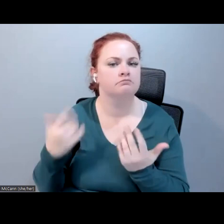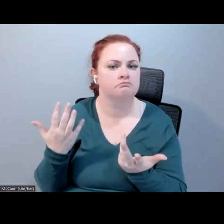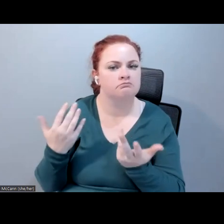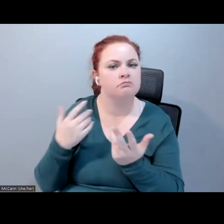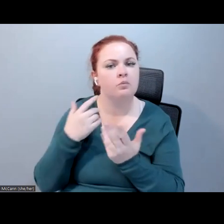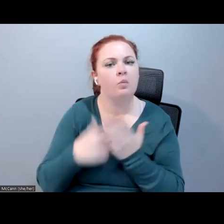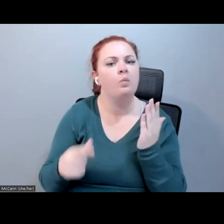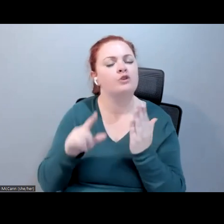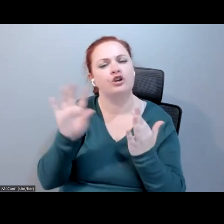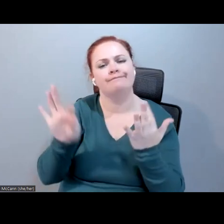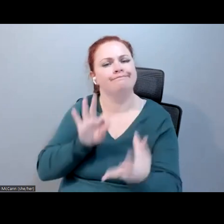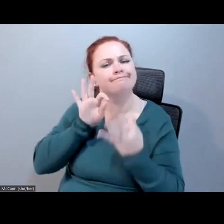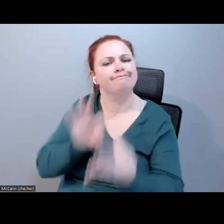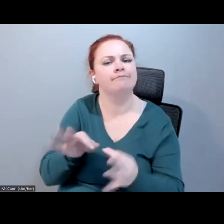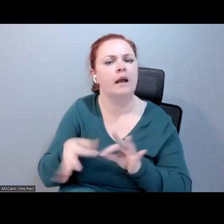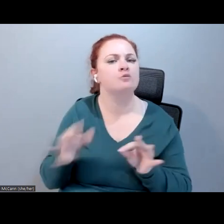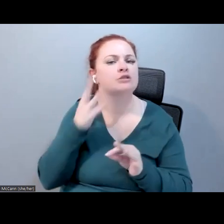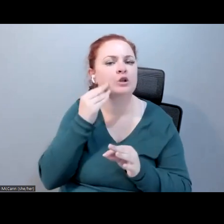captioning experience like? I would love to hear from the